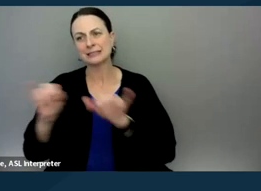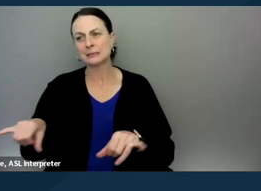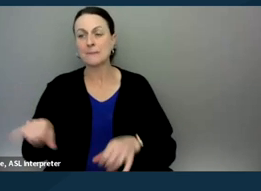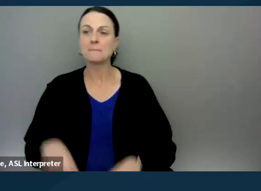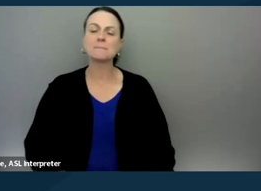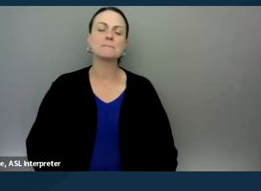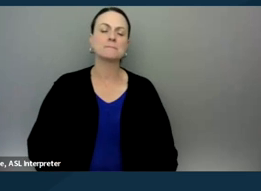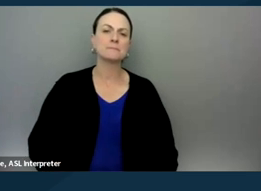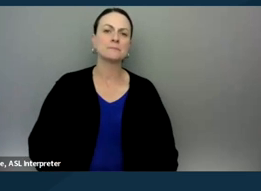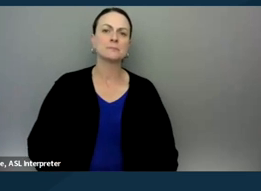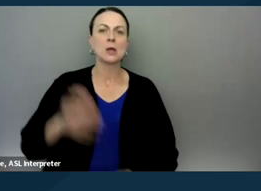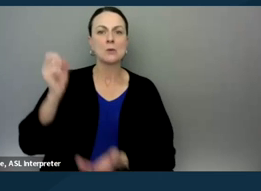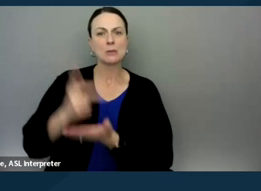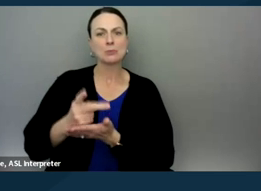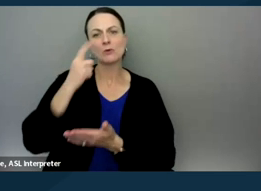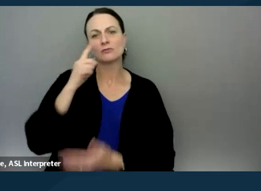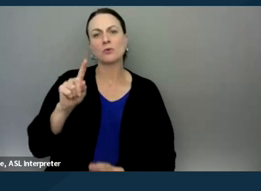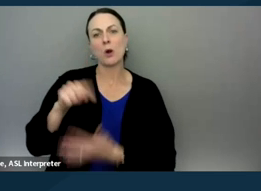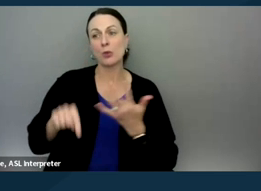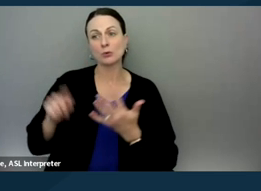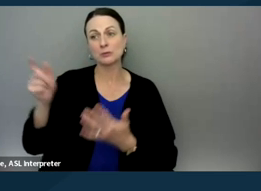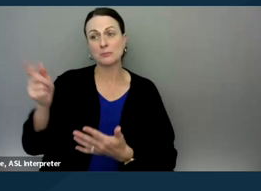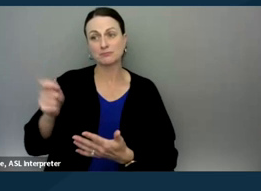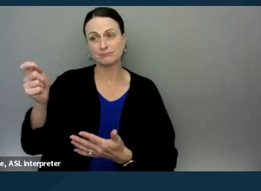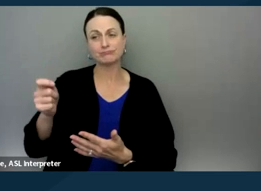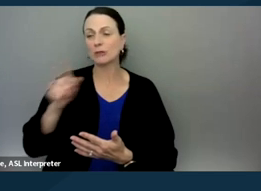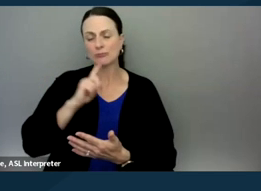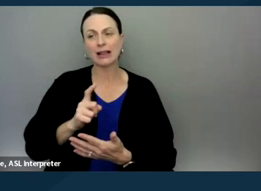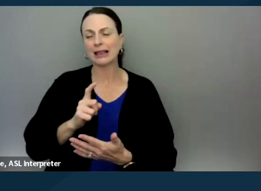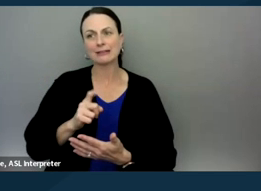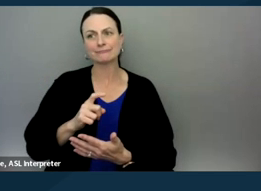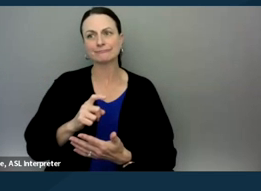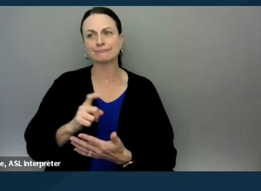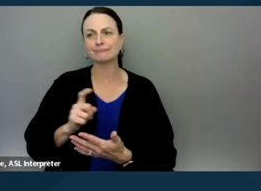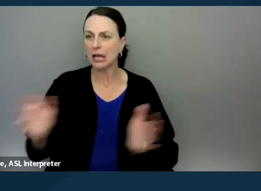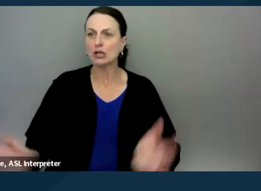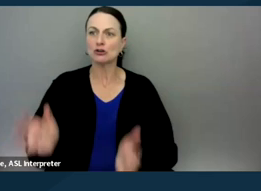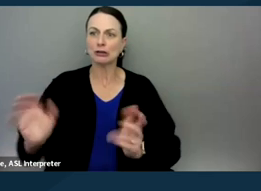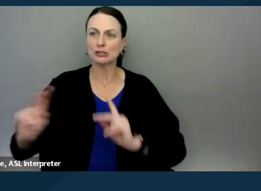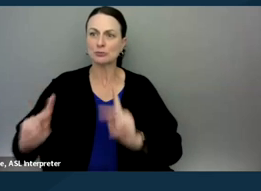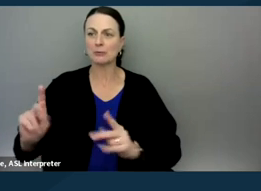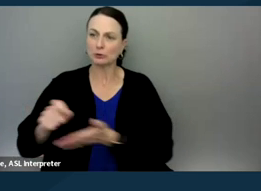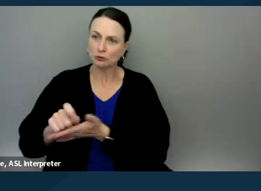to be approved for those benefits, you really need to encourage people to write down,